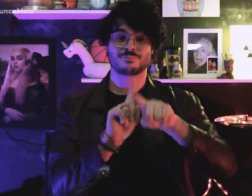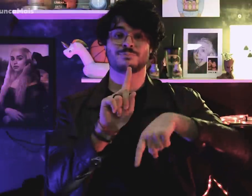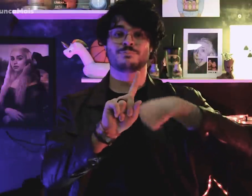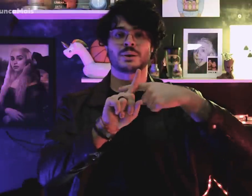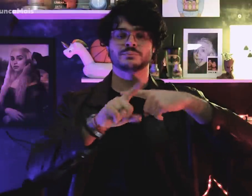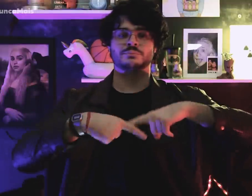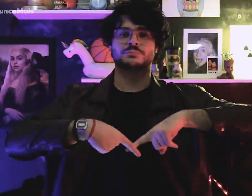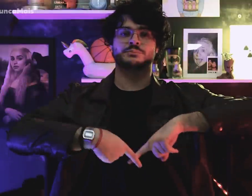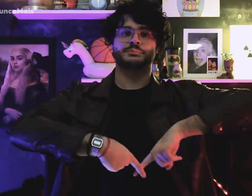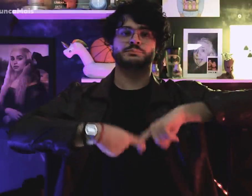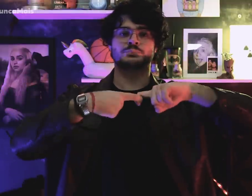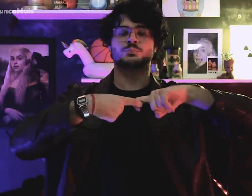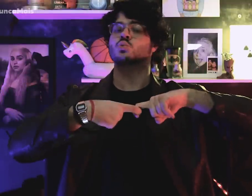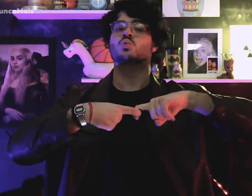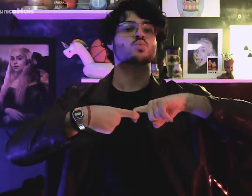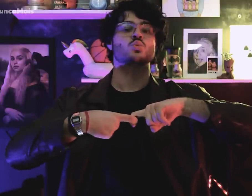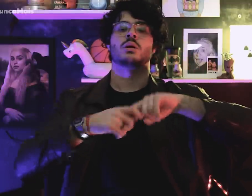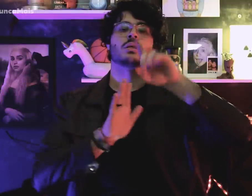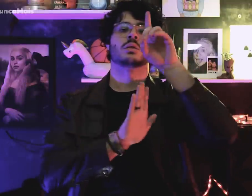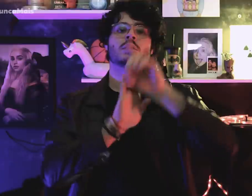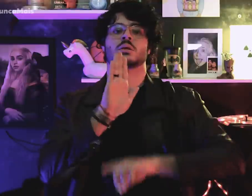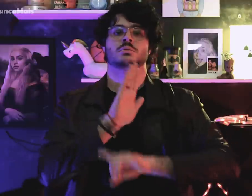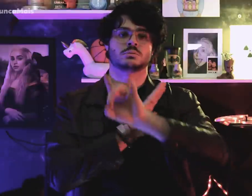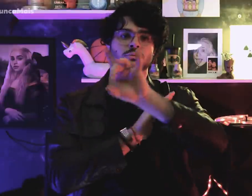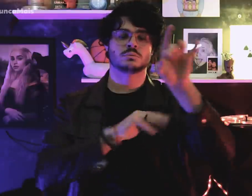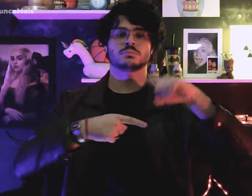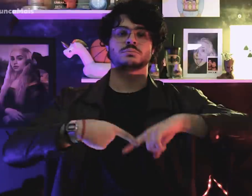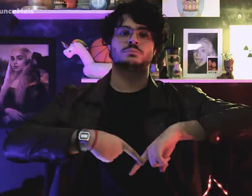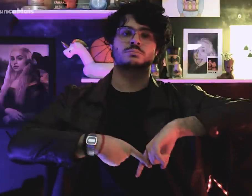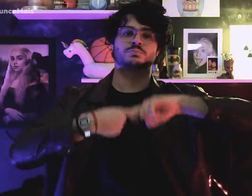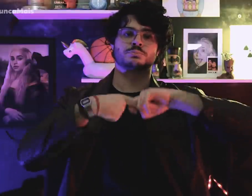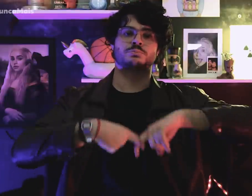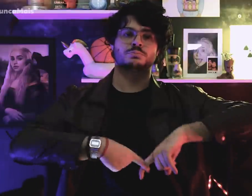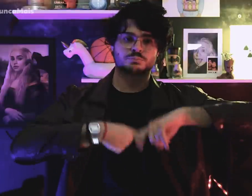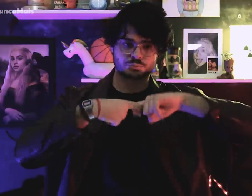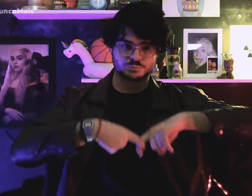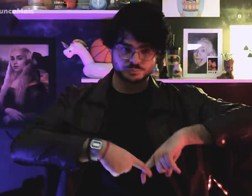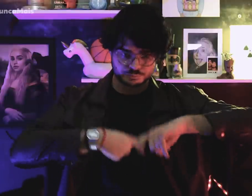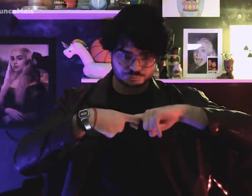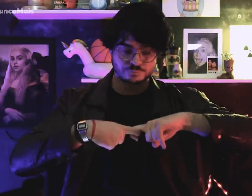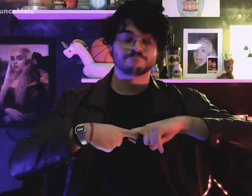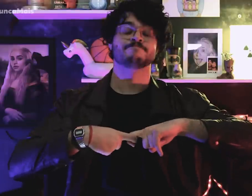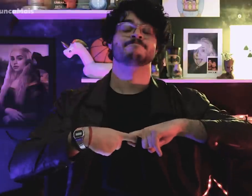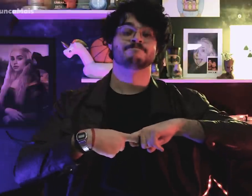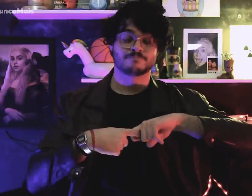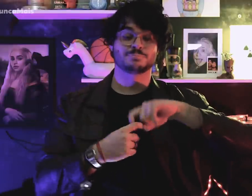and suspension of rights